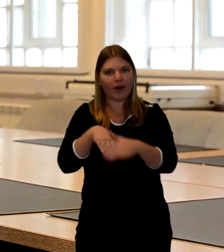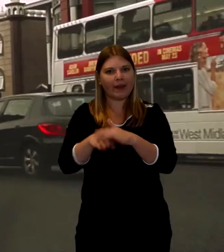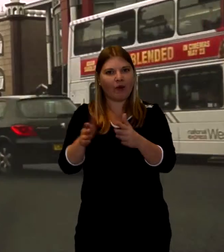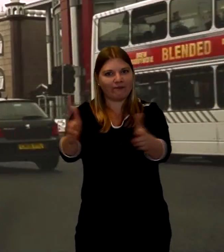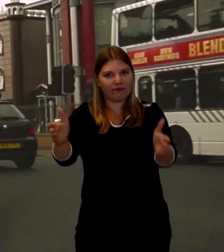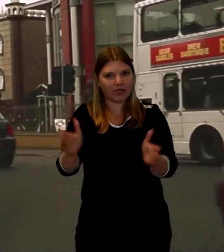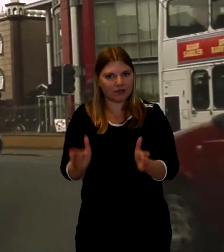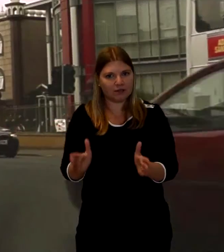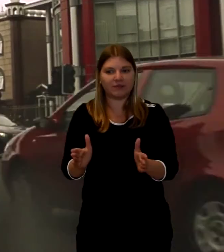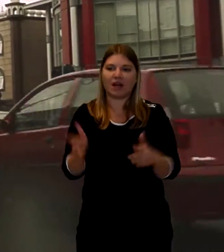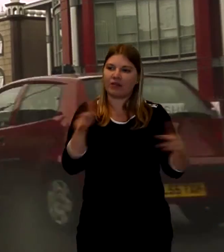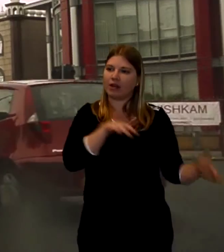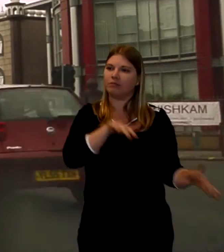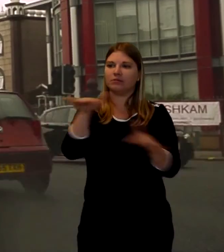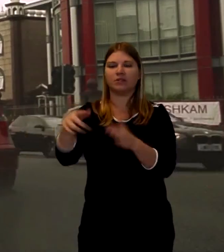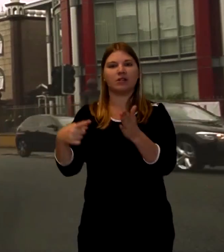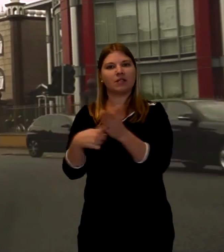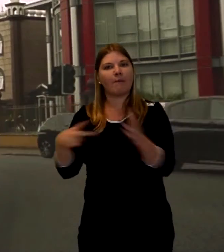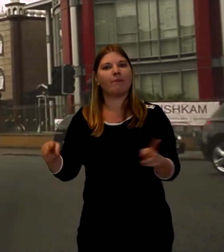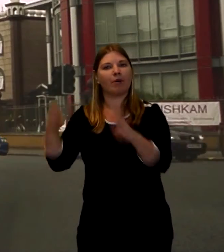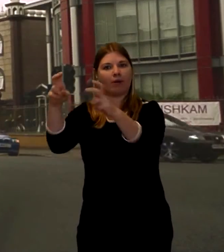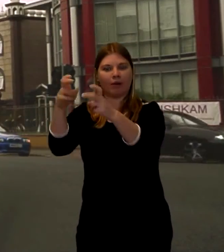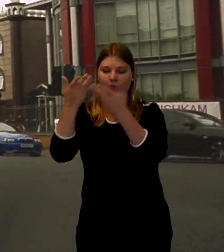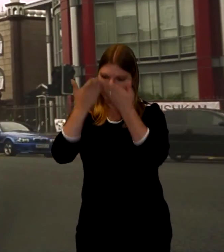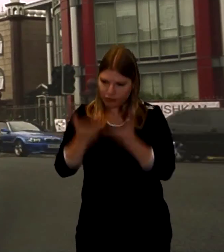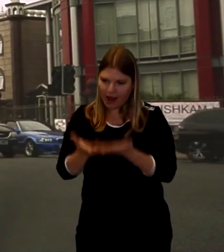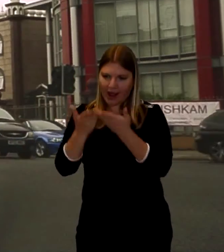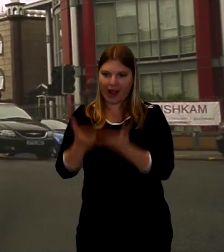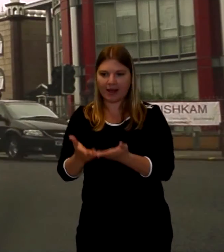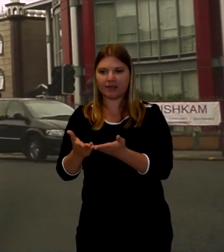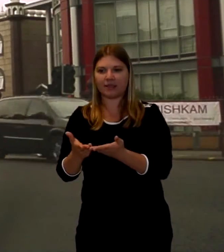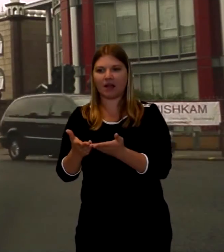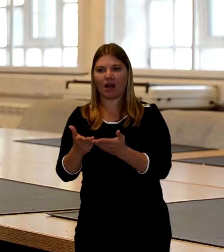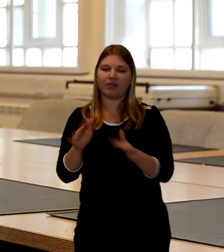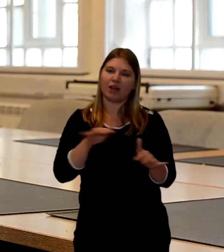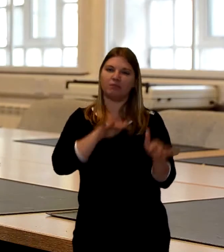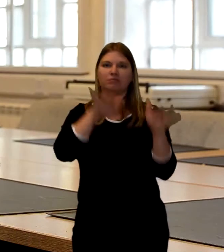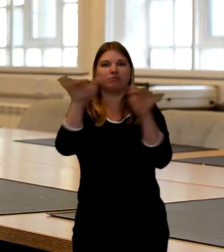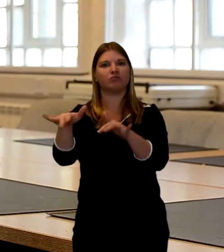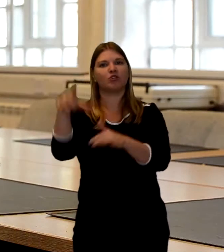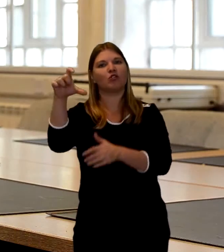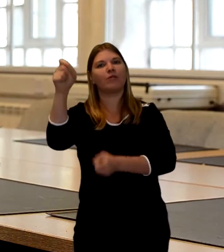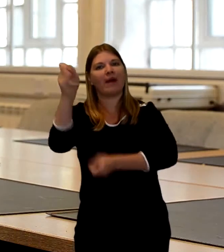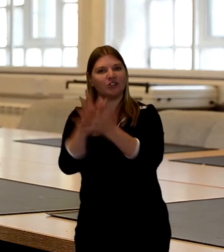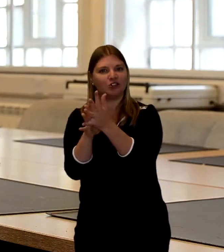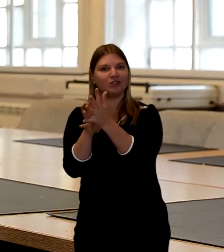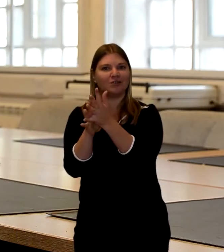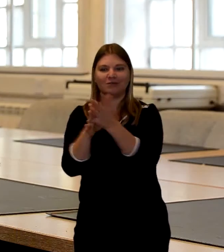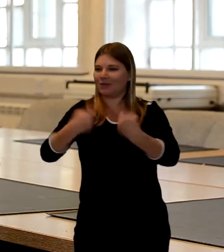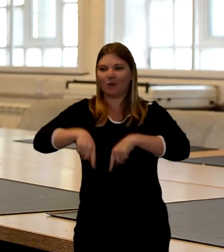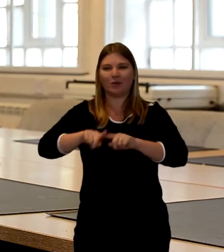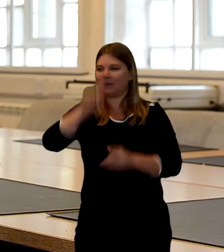you would then go to the temple prayers will be said and then we move on to the cremation because we do not do burials